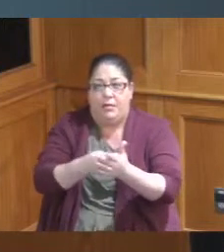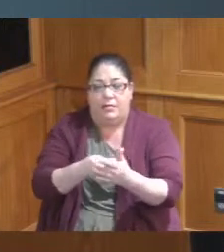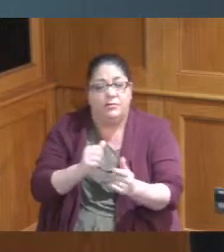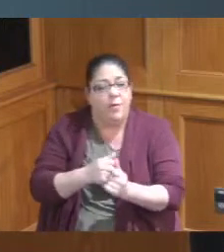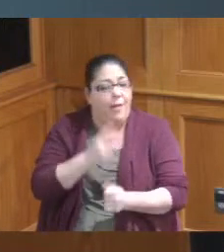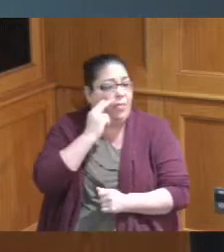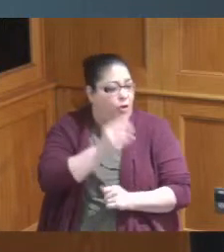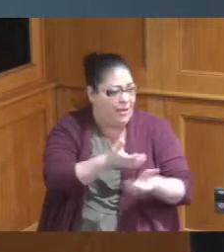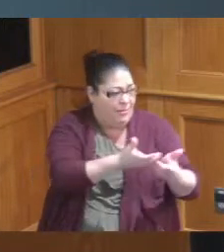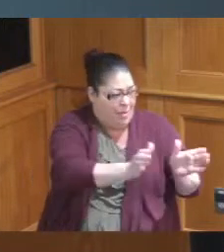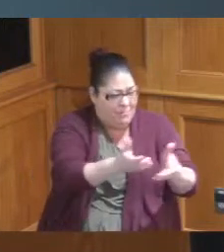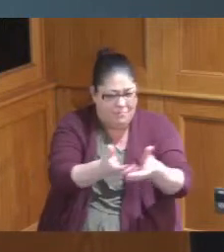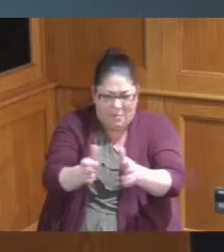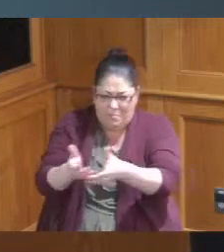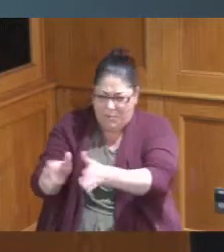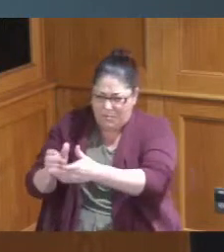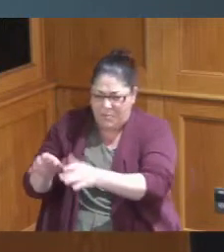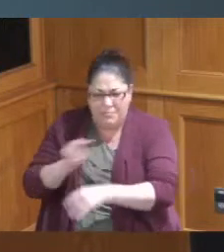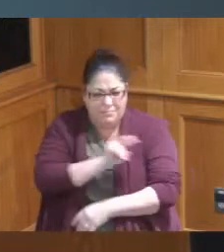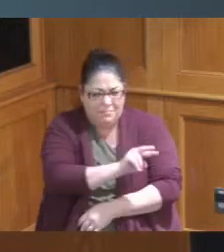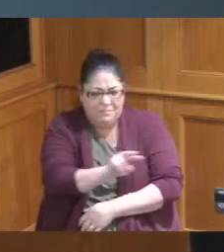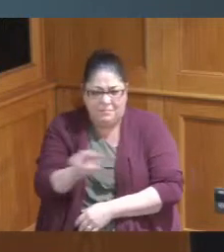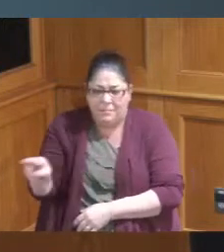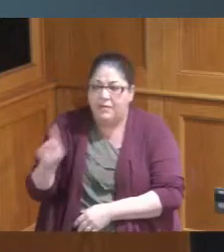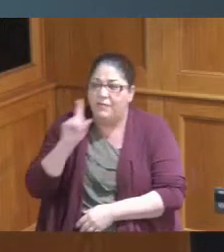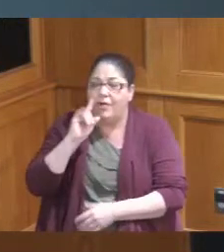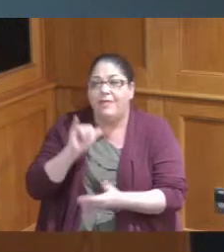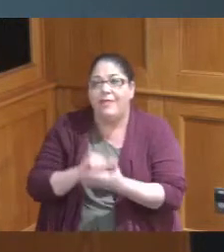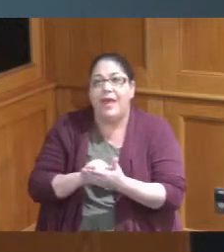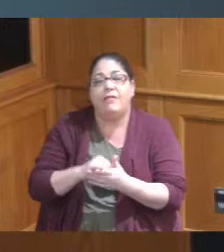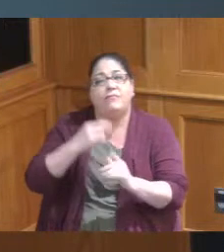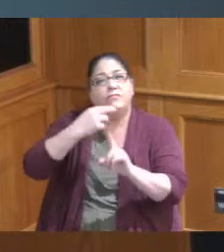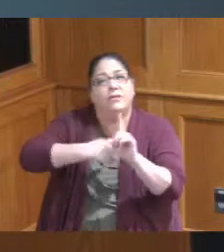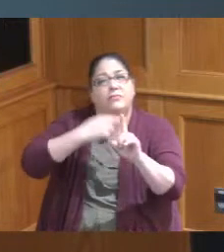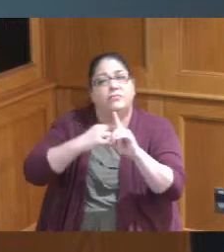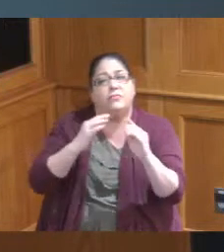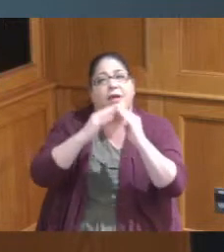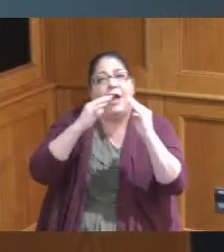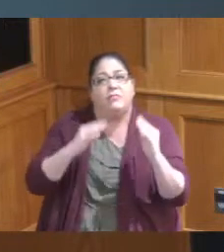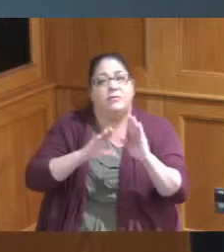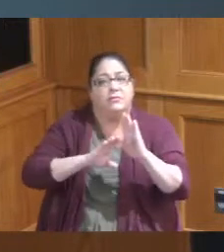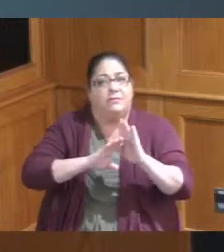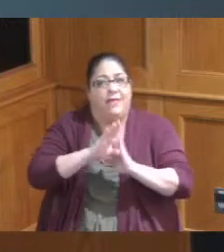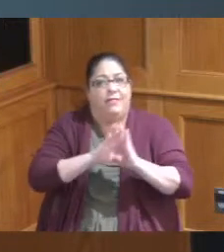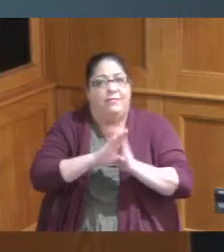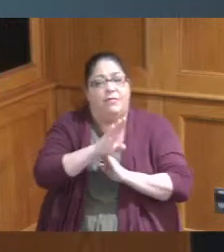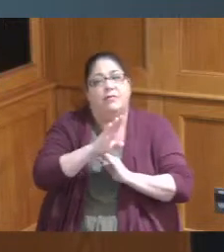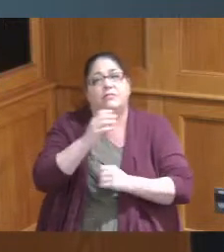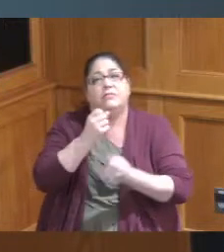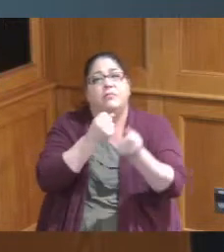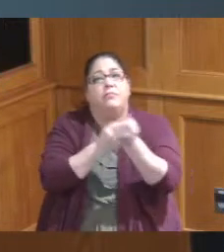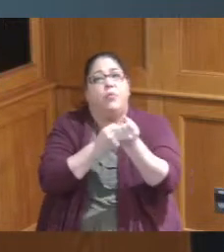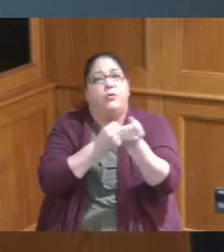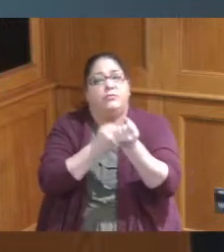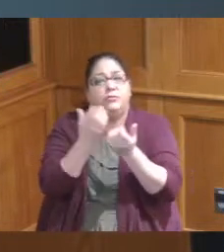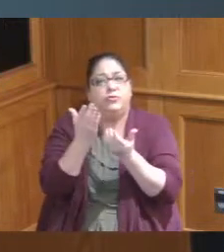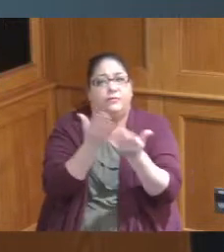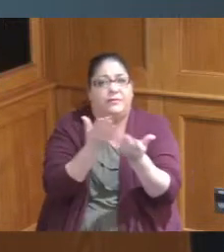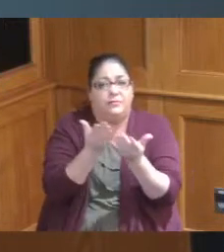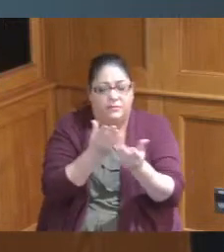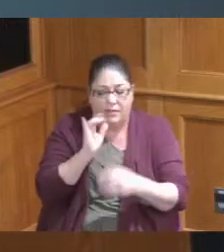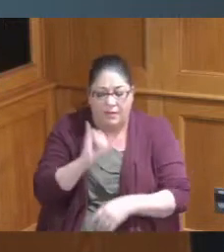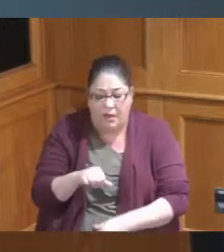the need of affordable housing rental Housing Development Supportive Services how realistic